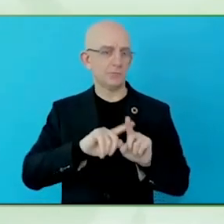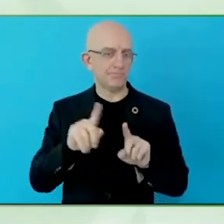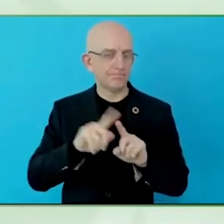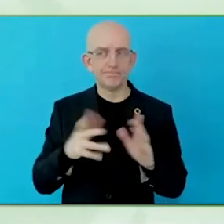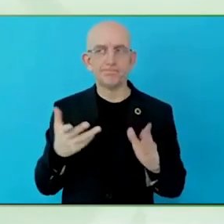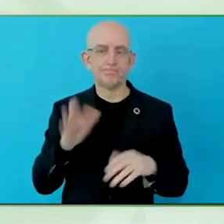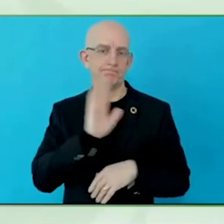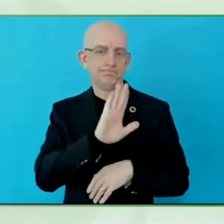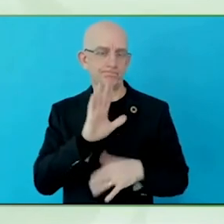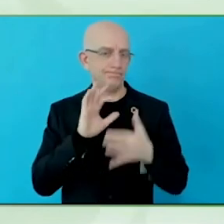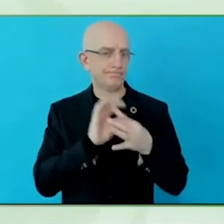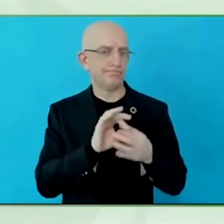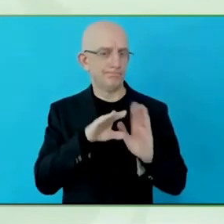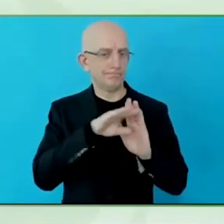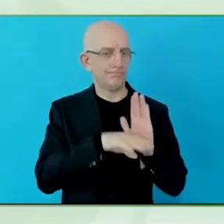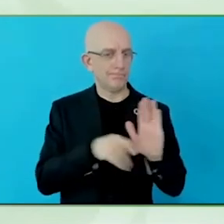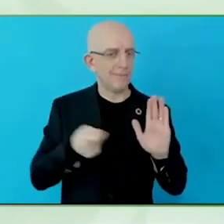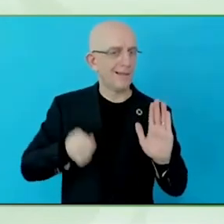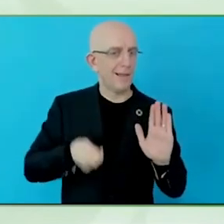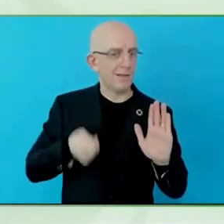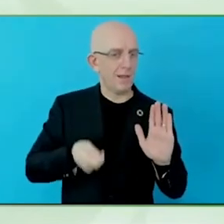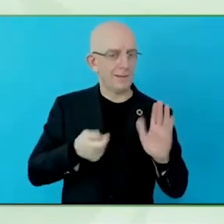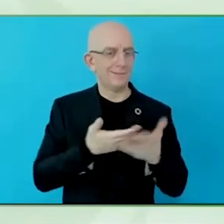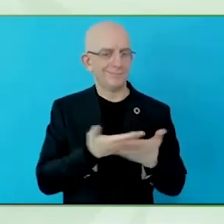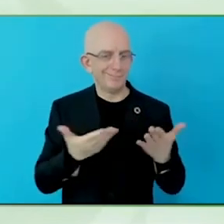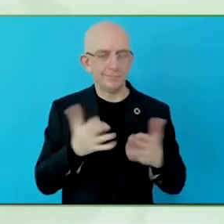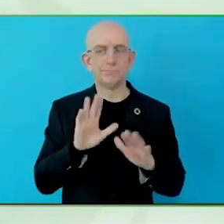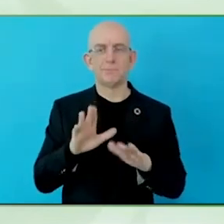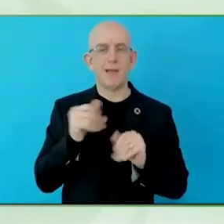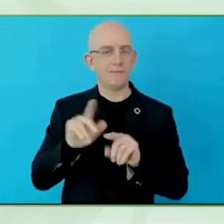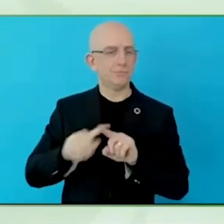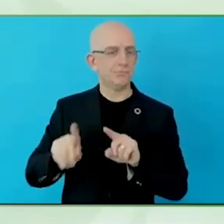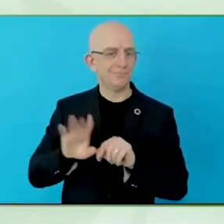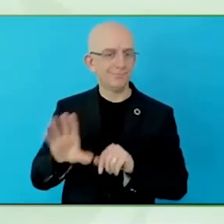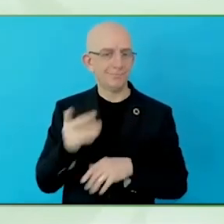My next step, if I was to start with assistive technology in my